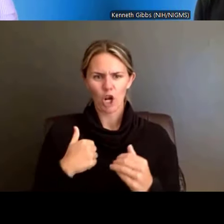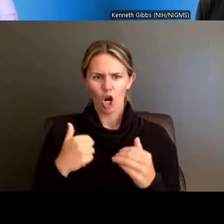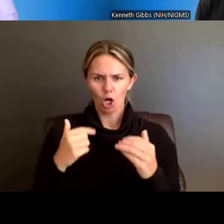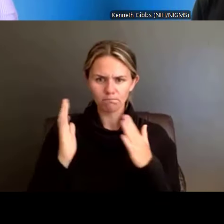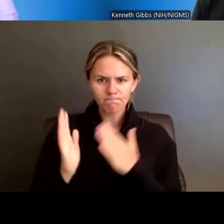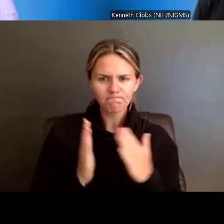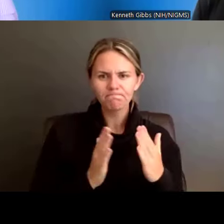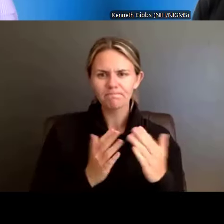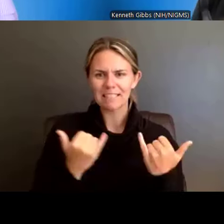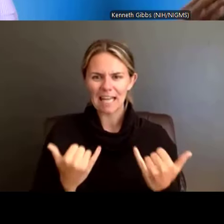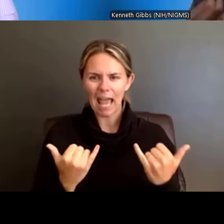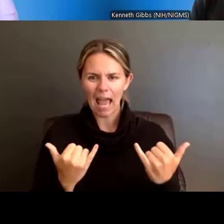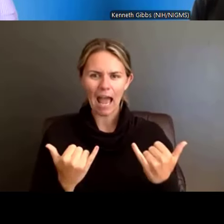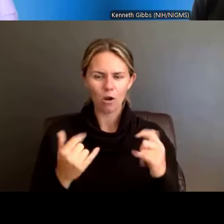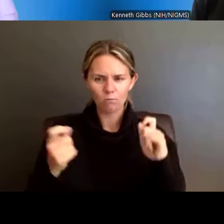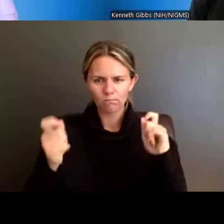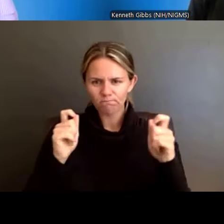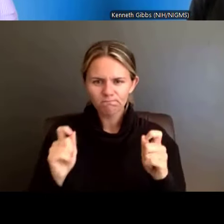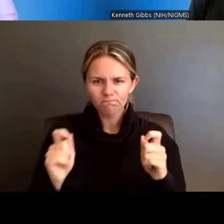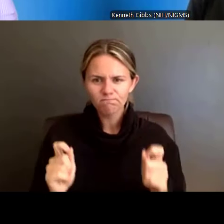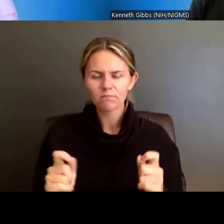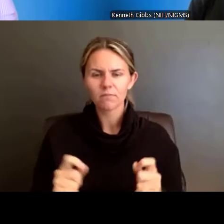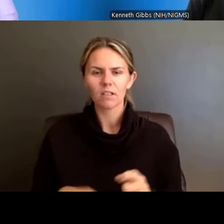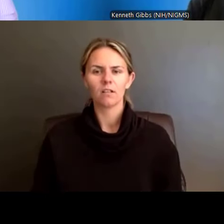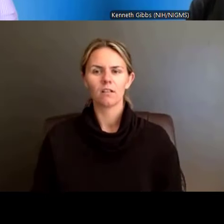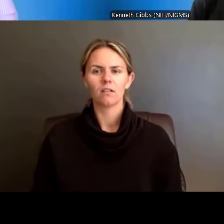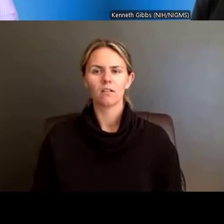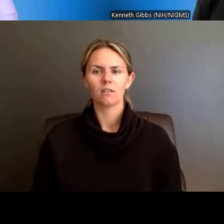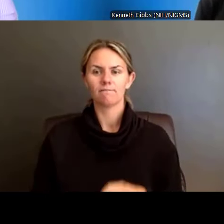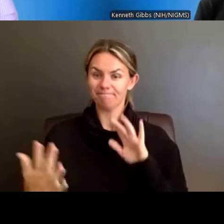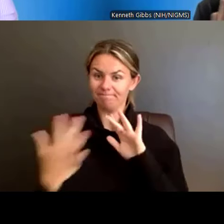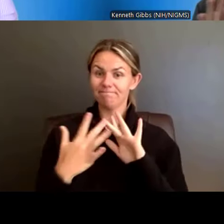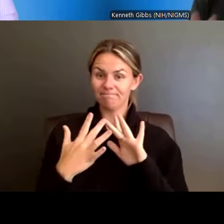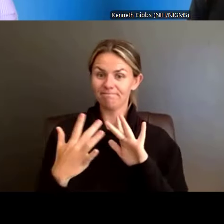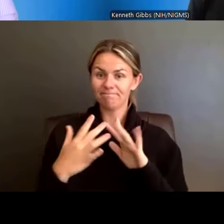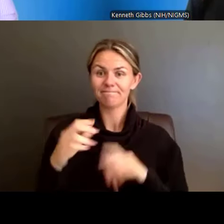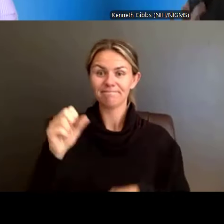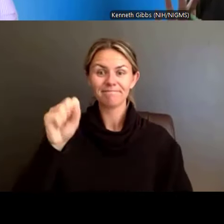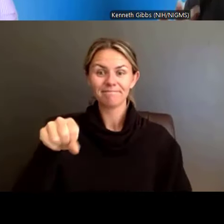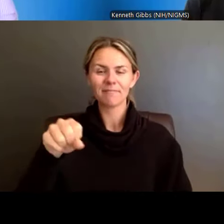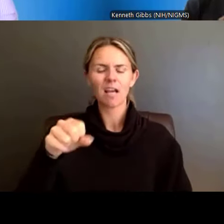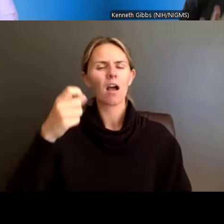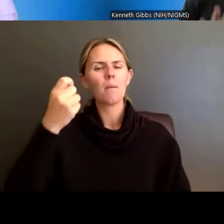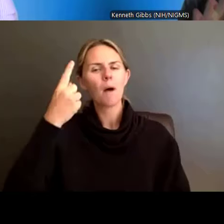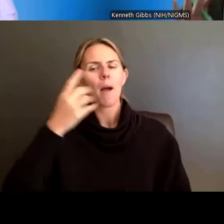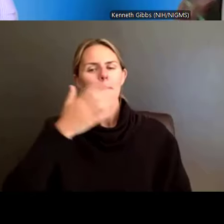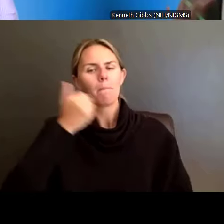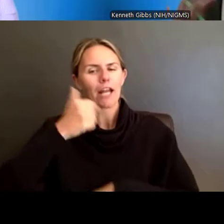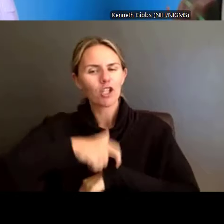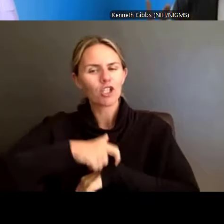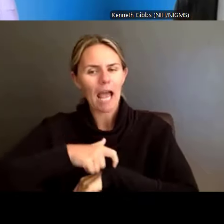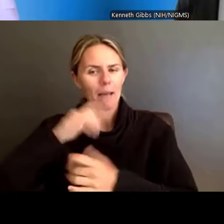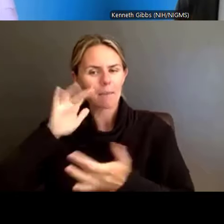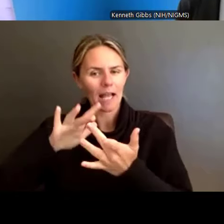So, Dr. Boone said, "Reach out" -- I would say reach out in the Fall when we have the thing online, right,